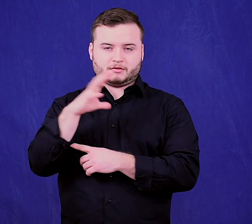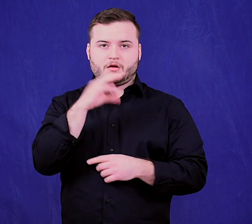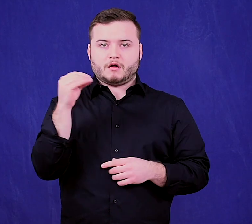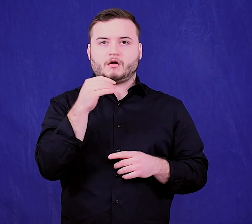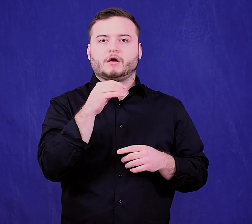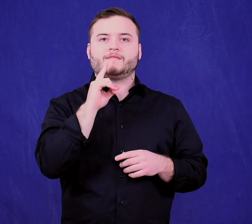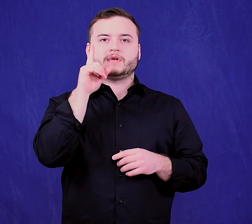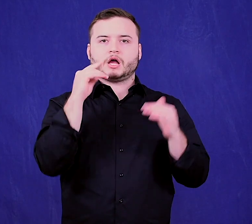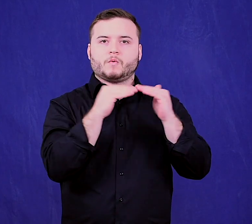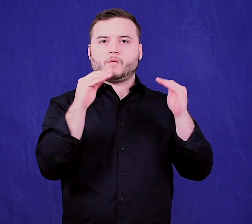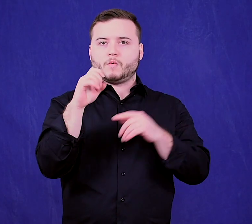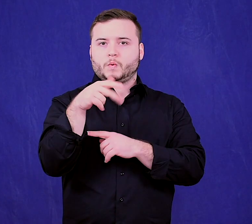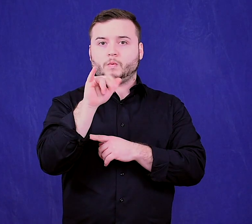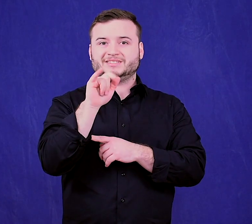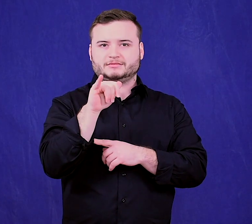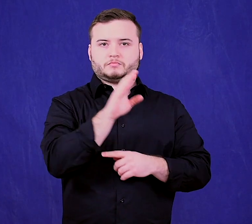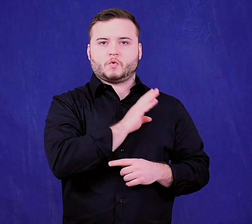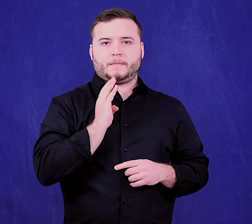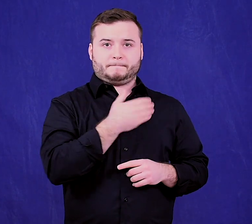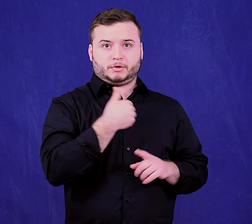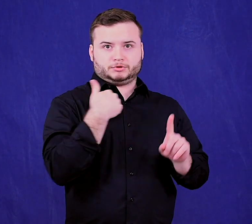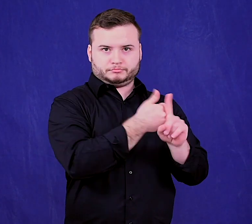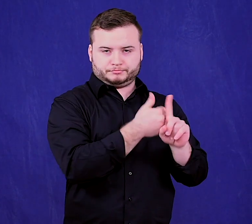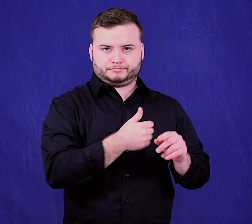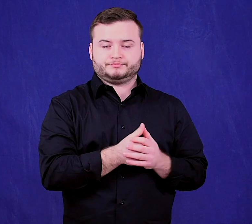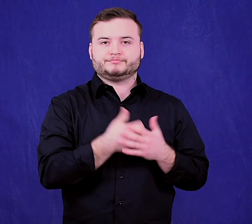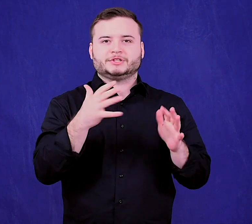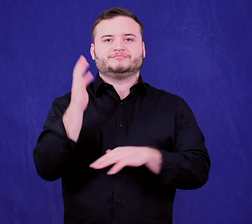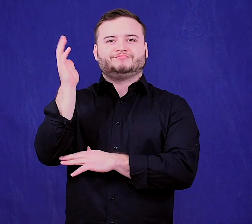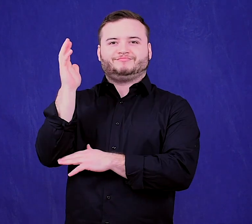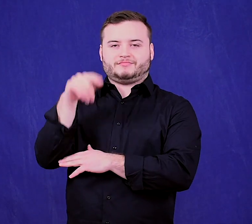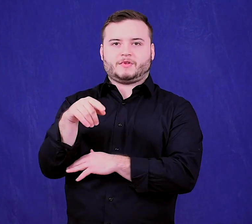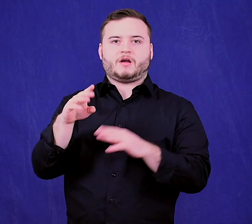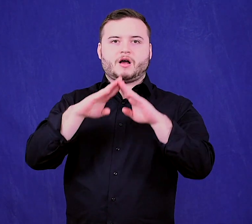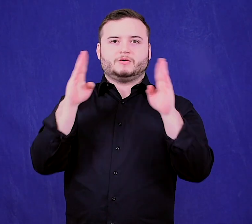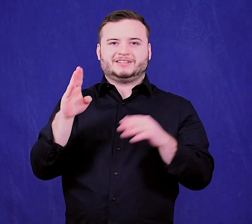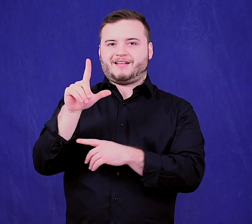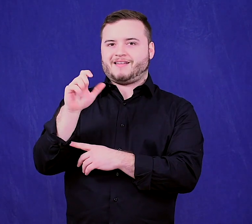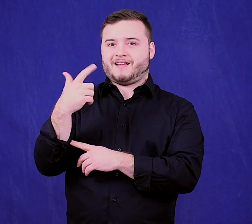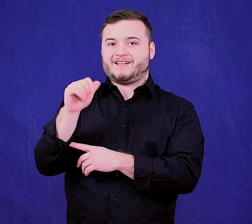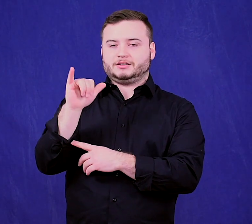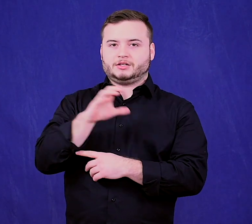and Deaf Equity board member, presented to the House Legacy Committee